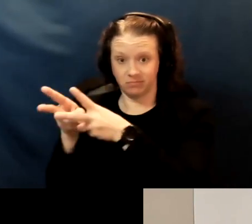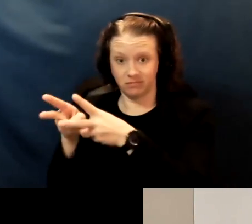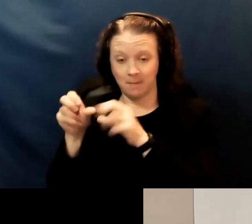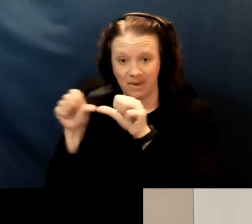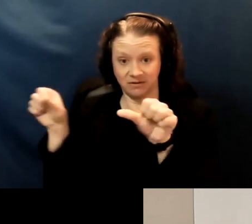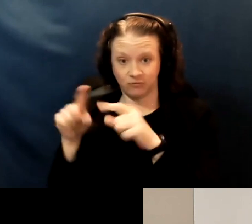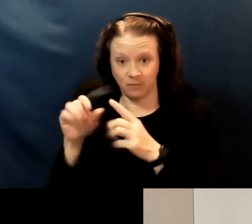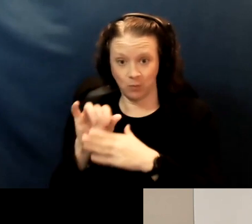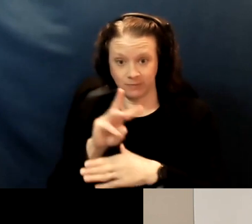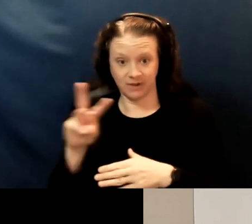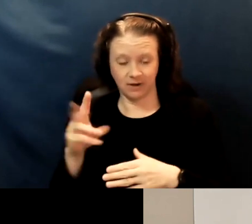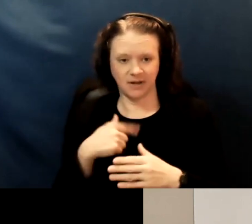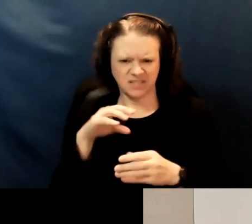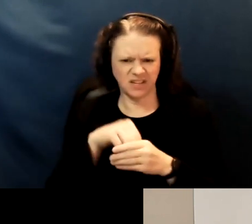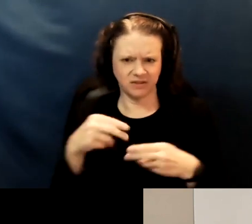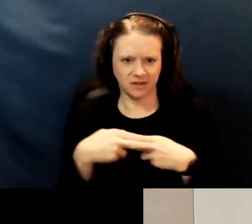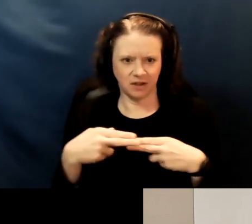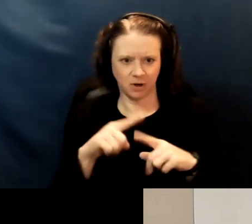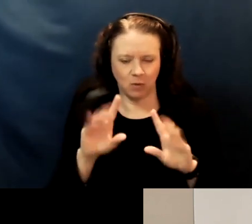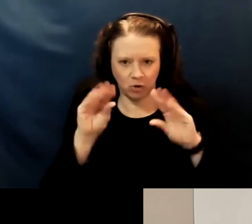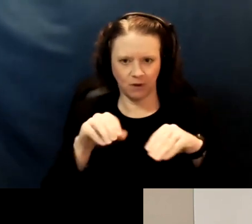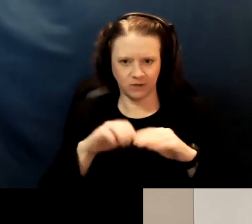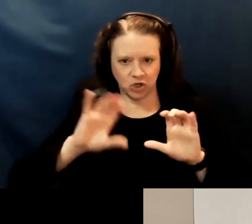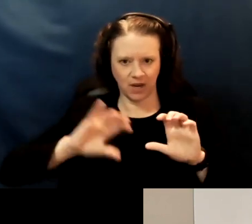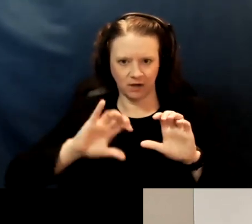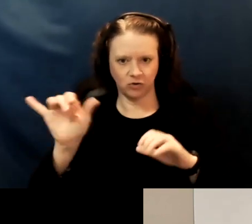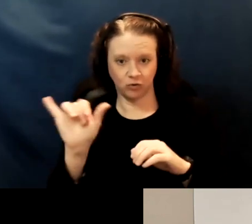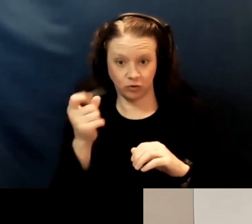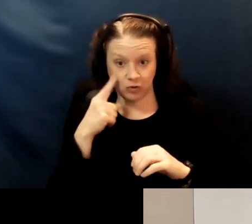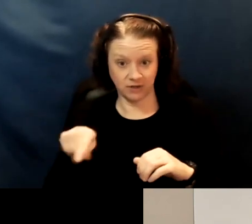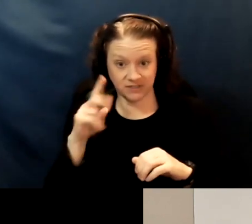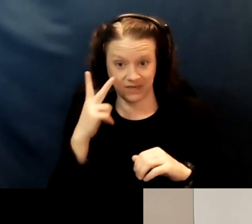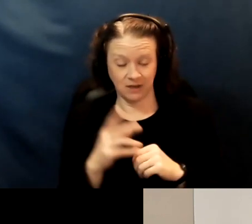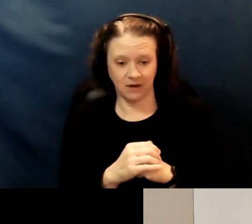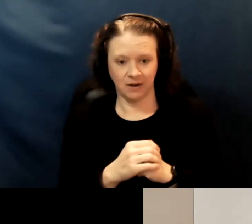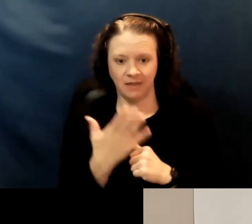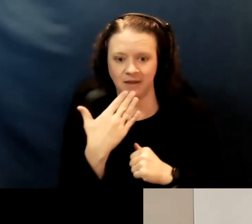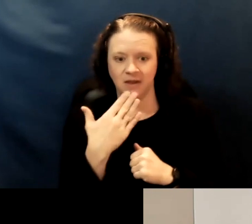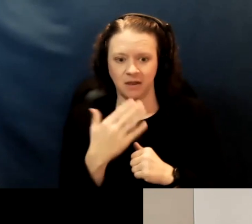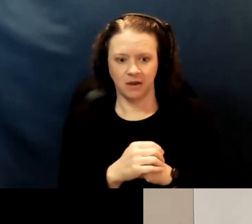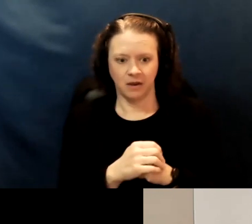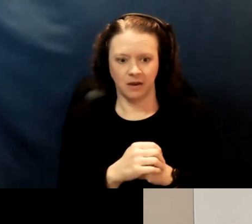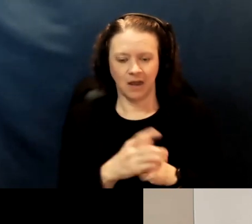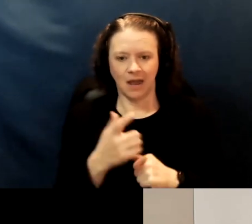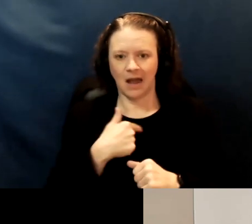I mean, it's in the slides, but I'll go ahead and put that into the... [Leah] Yeah, thank you. Yeah, but I'm quadriplegic and it's hard for me to write.